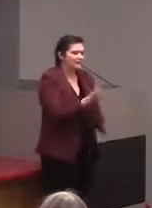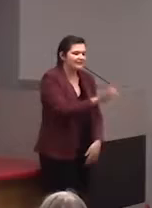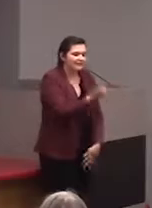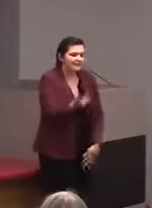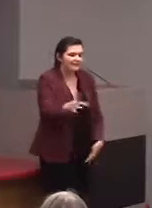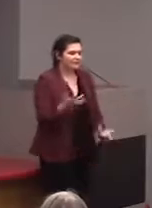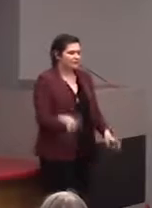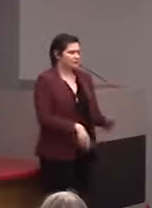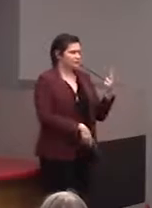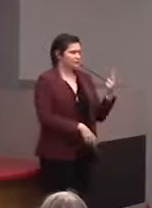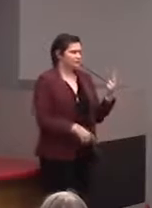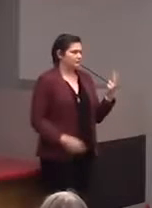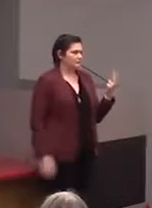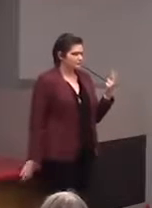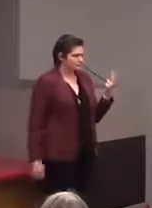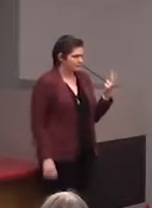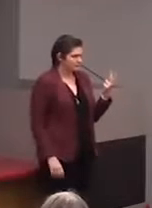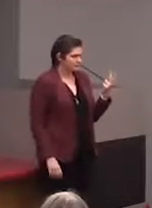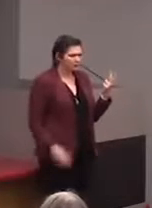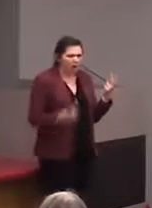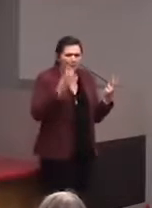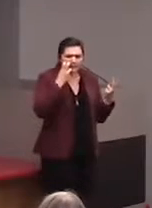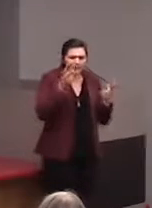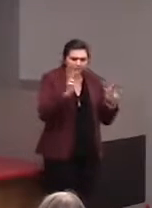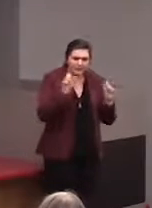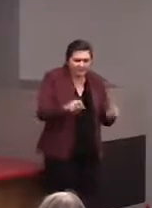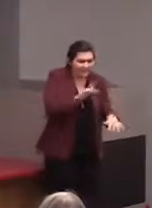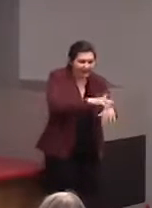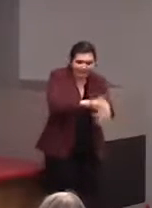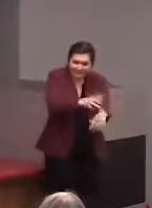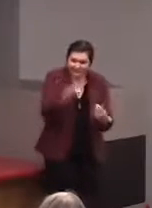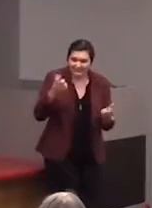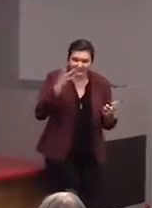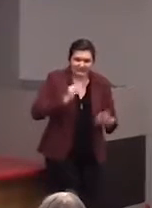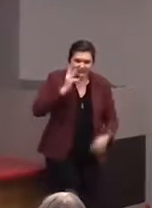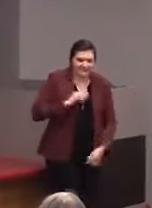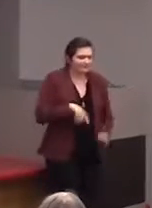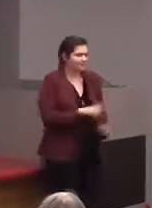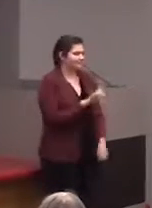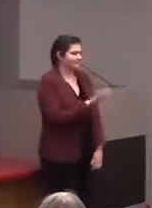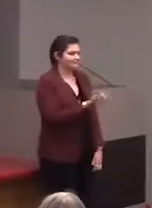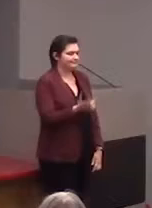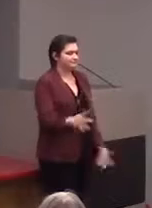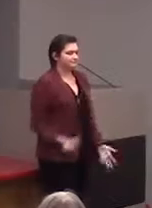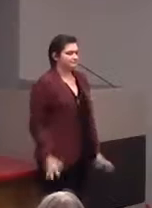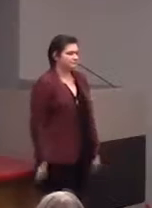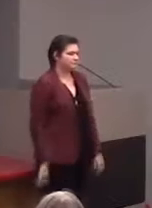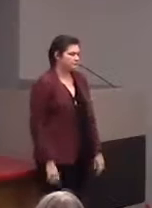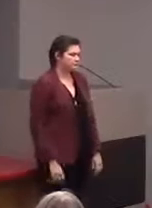"Oh, it's so cool, blind people, you can touch stuff." And it's like one, two objects and everyone feels good